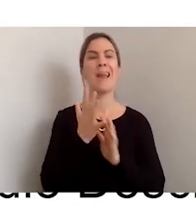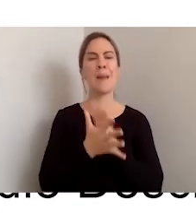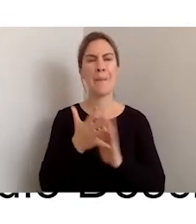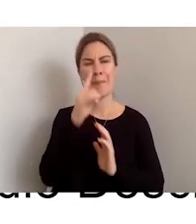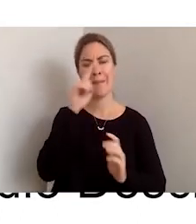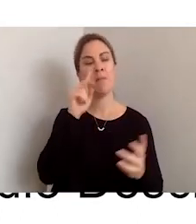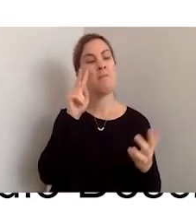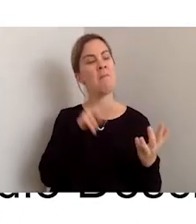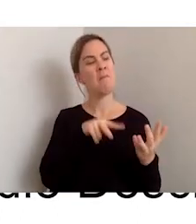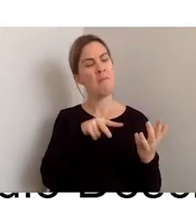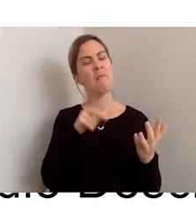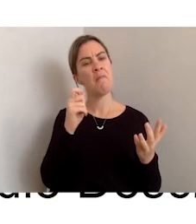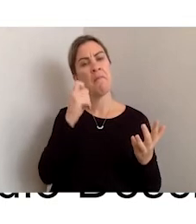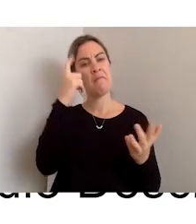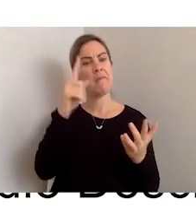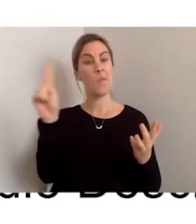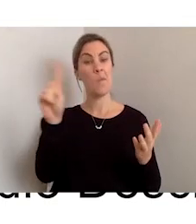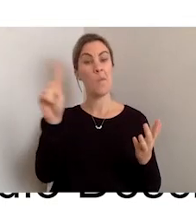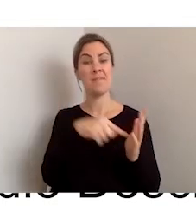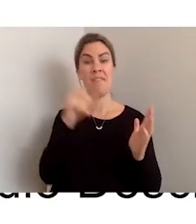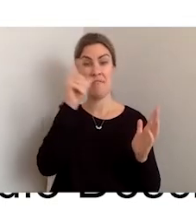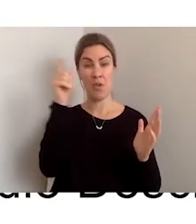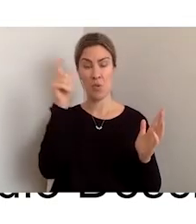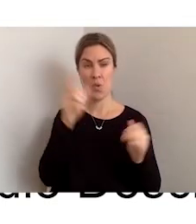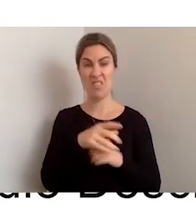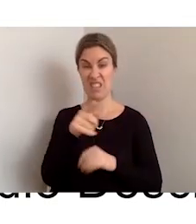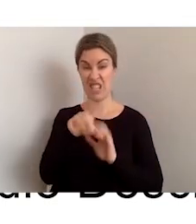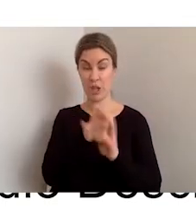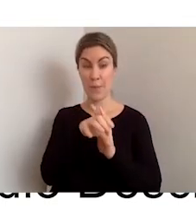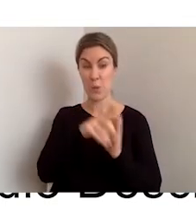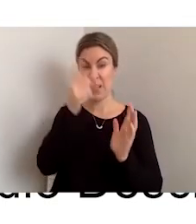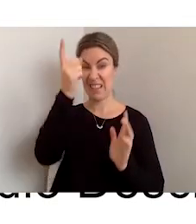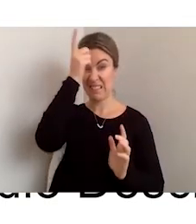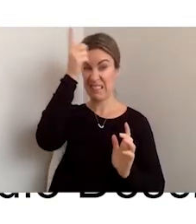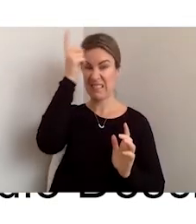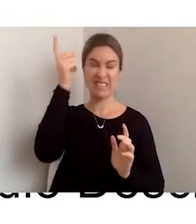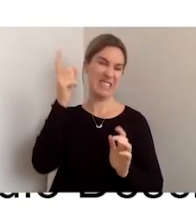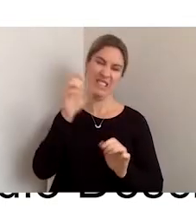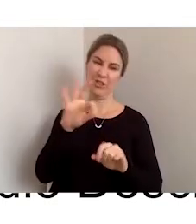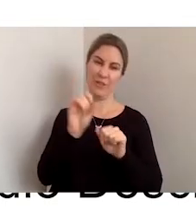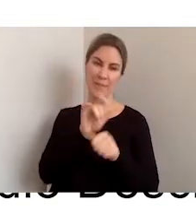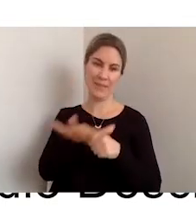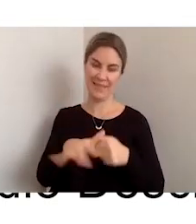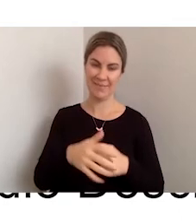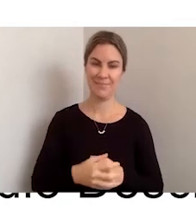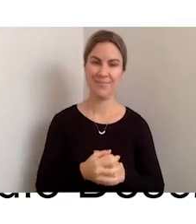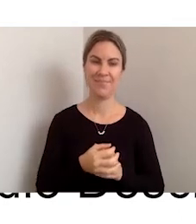photo actually is, not what the computer feels it is. If you have a